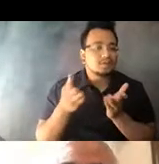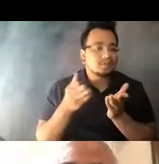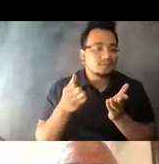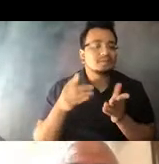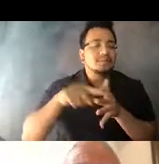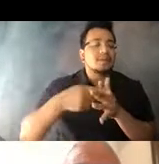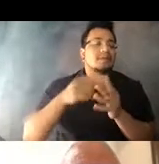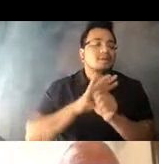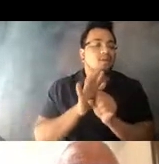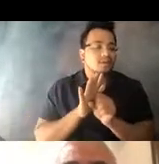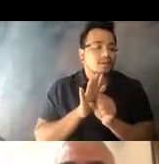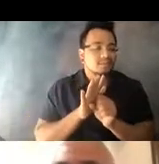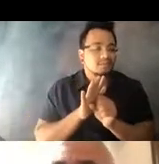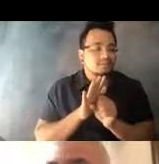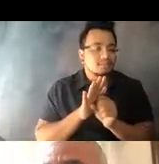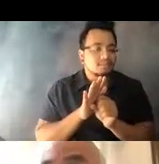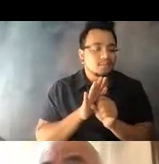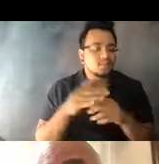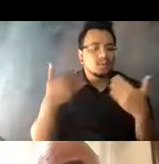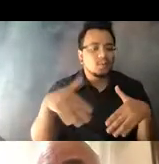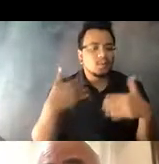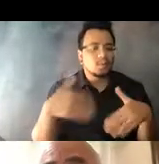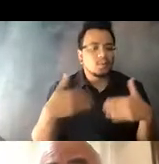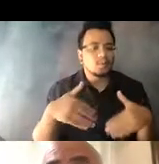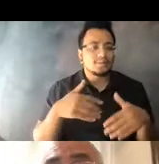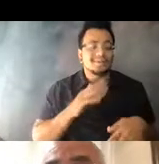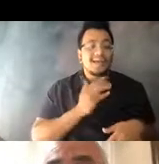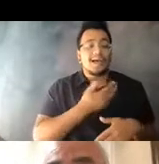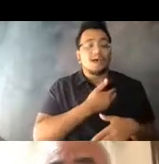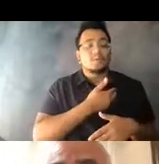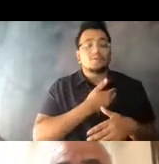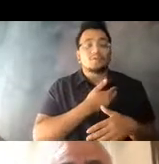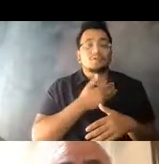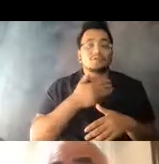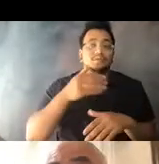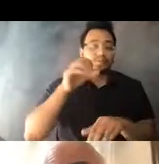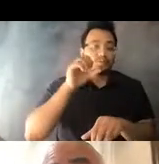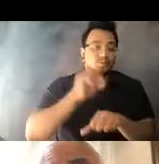14:34:55 And finally, hit it particularly hard because our hospitality industry, which is so critical to our economy was essentially shut down